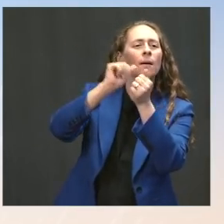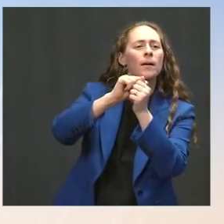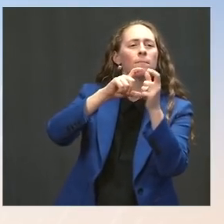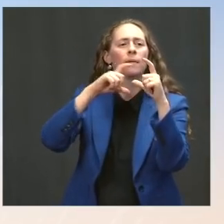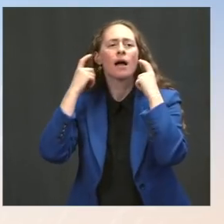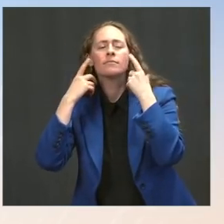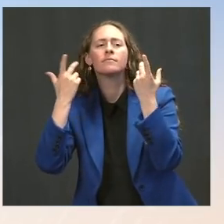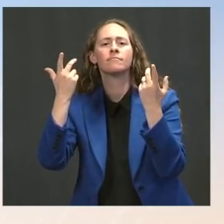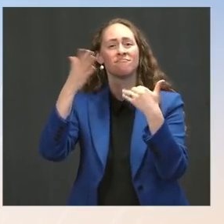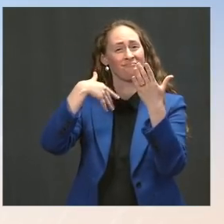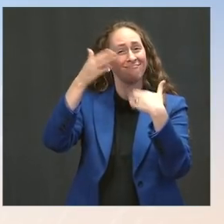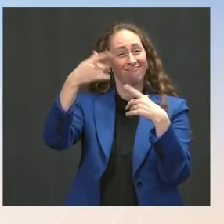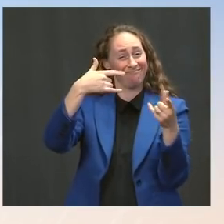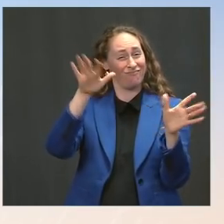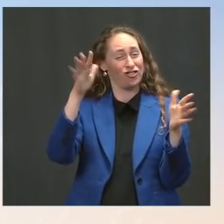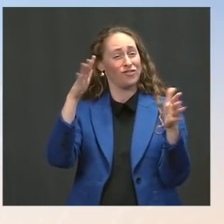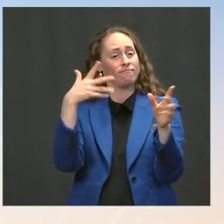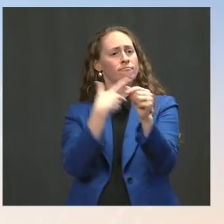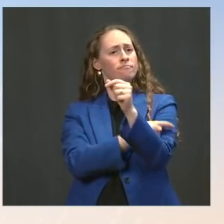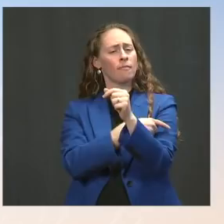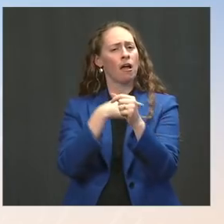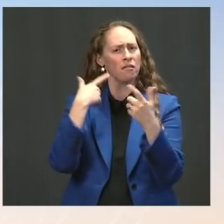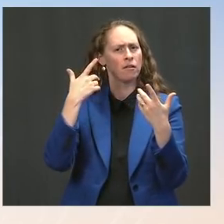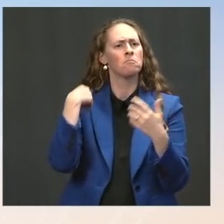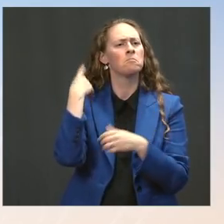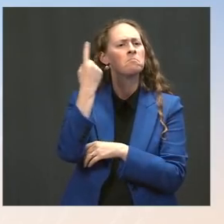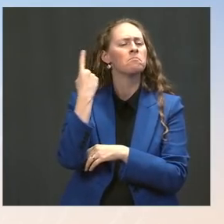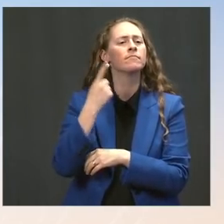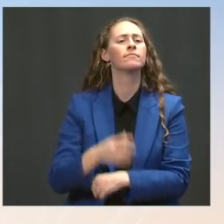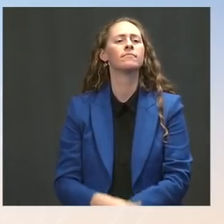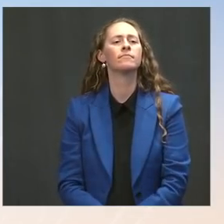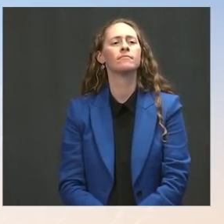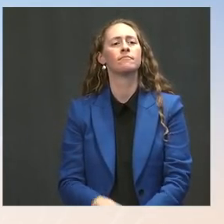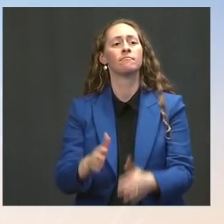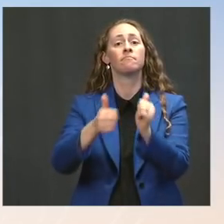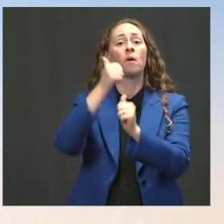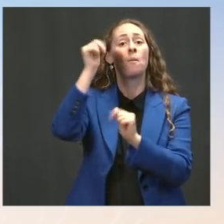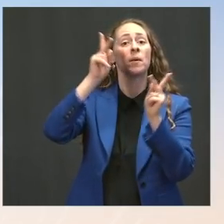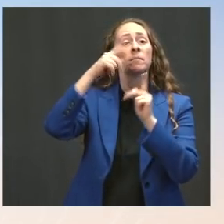of the cases are in people who are vaccinated -- or who are unvaccinated.